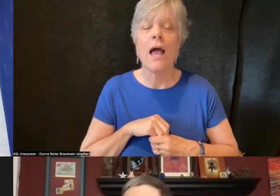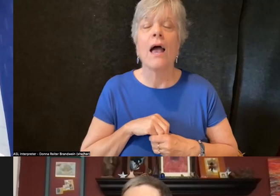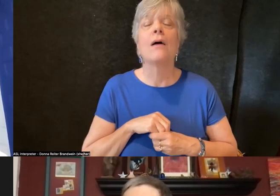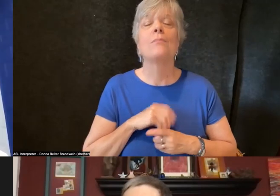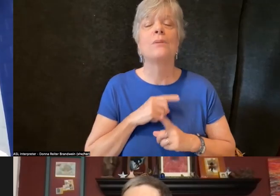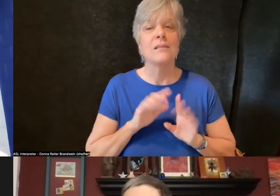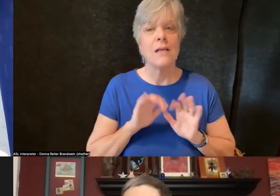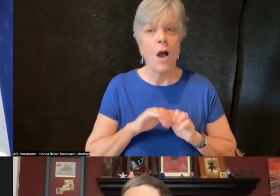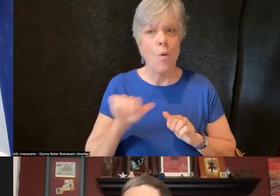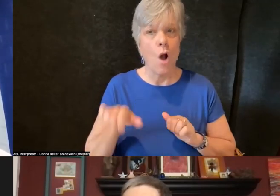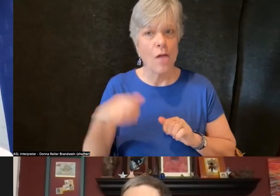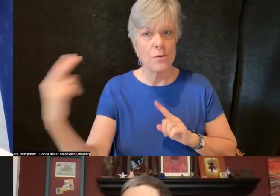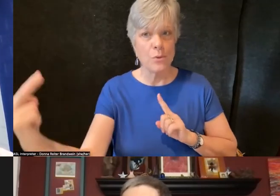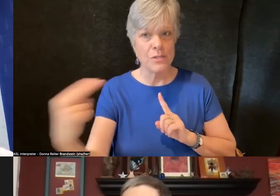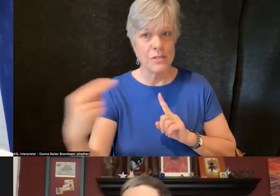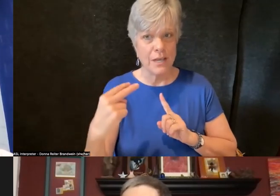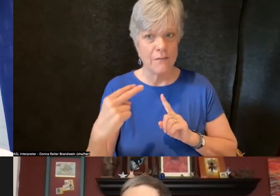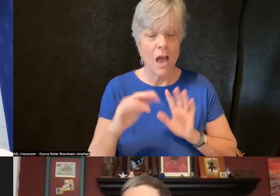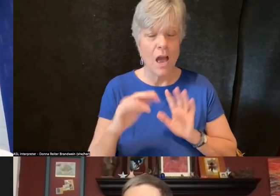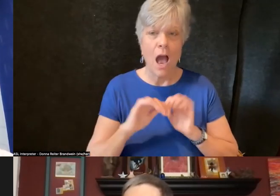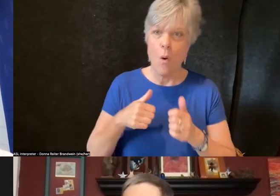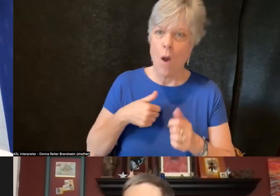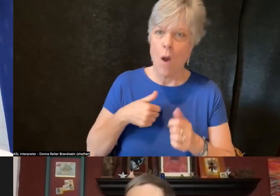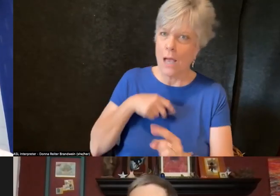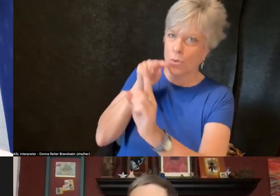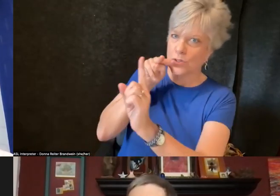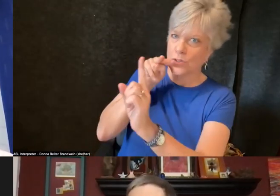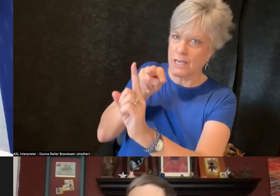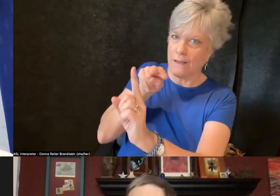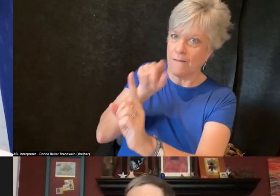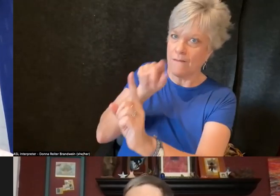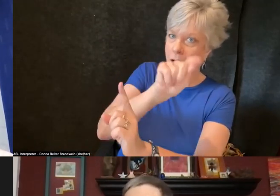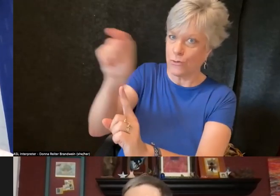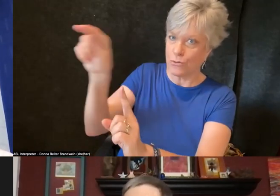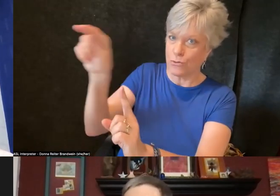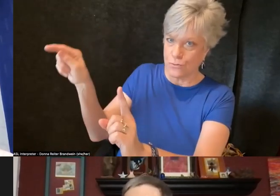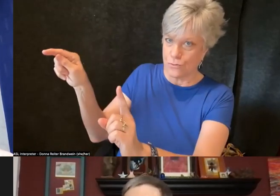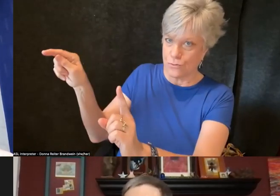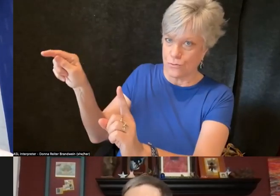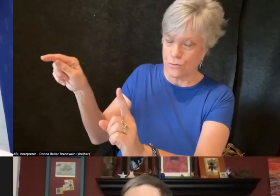as well as how I perceive others. And in these social roles,